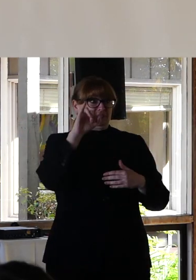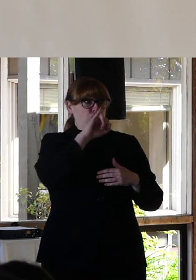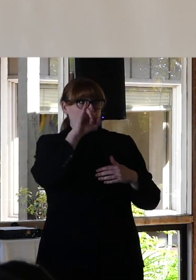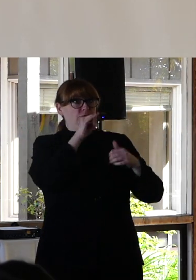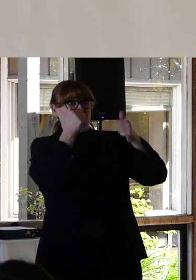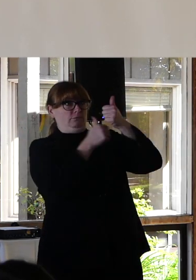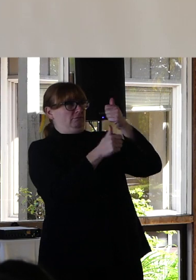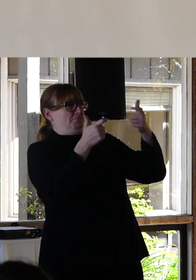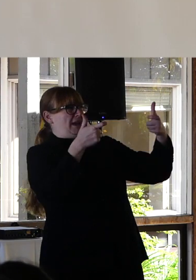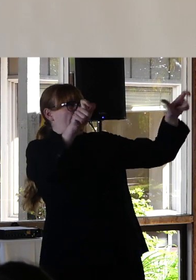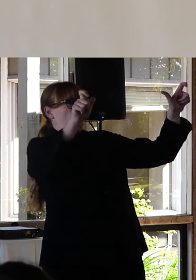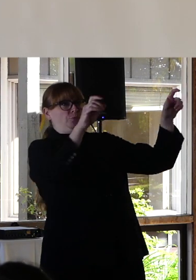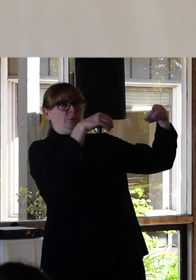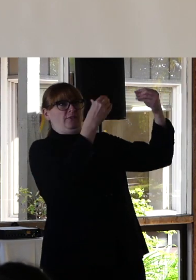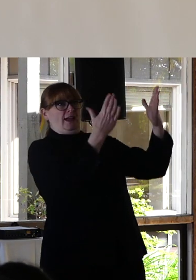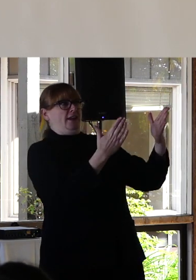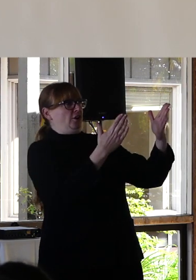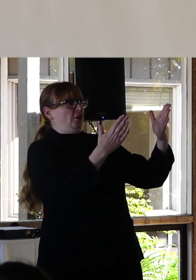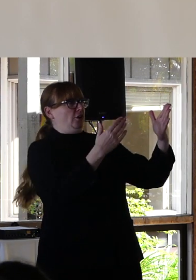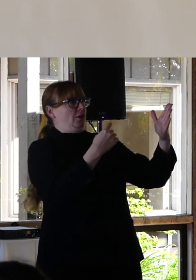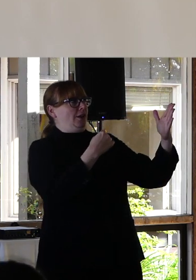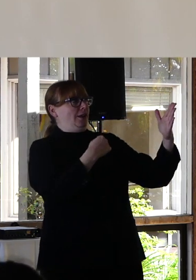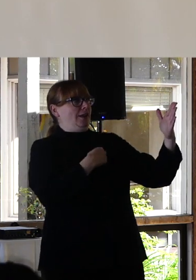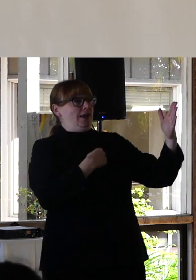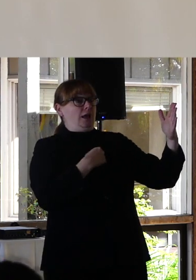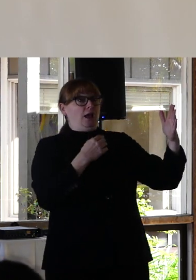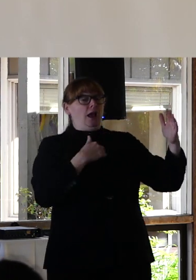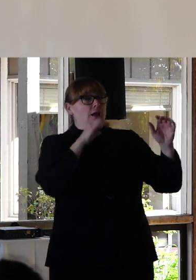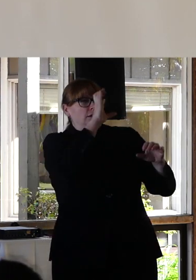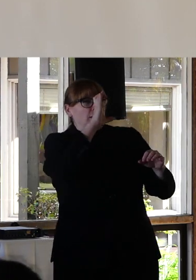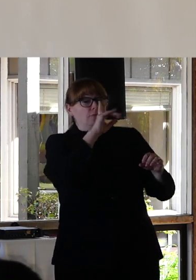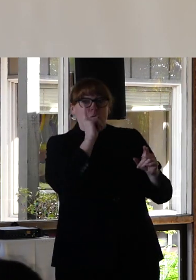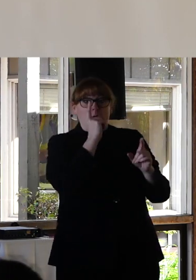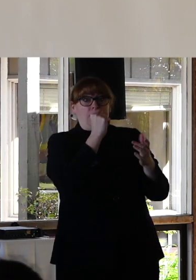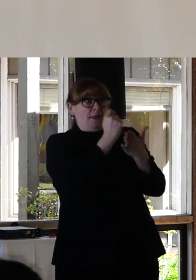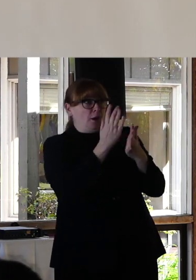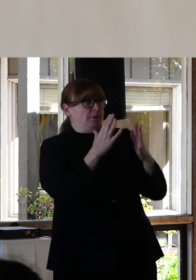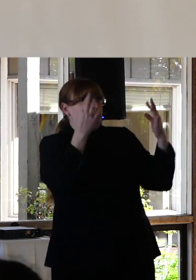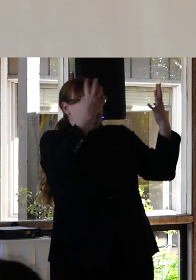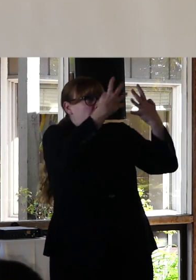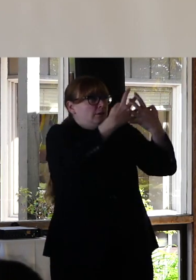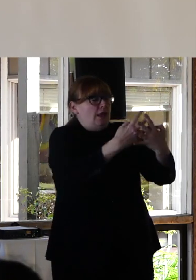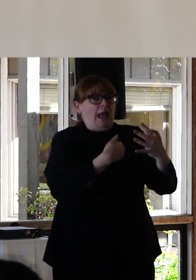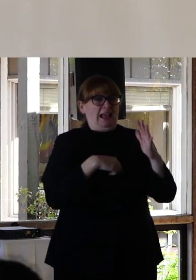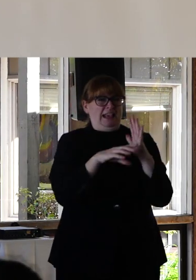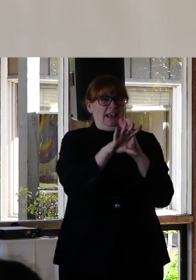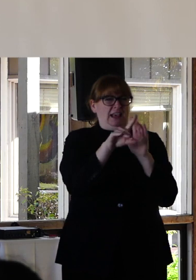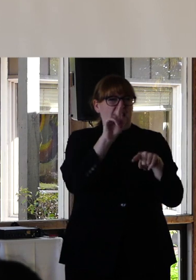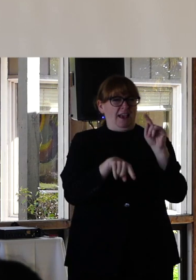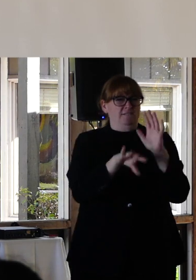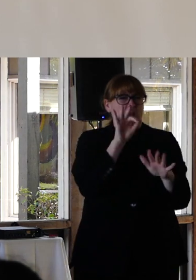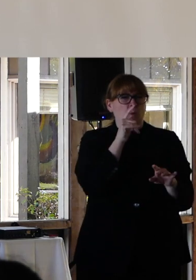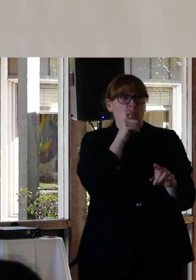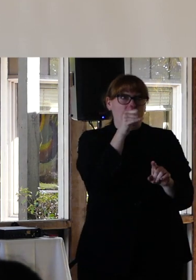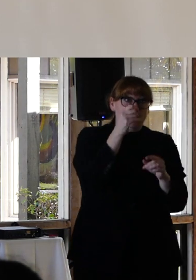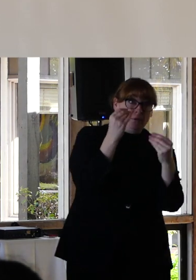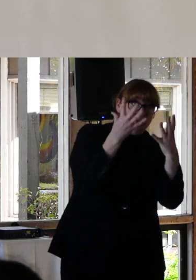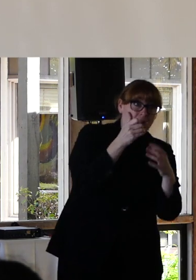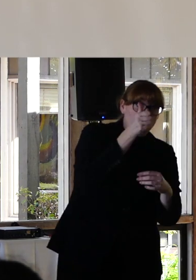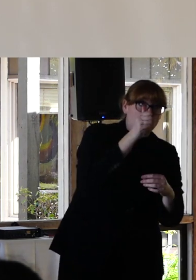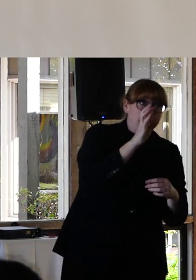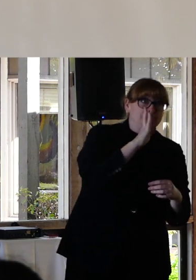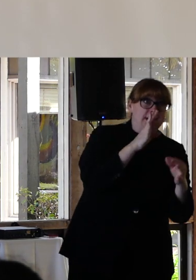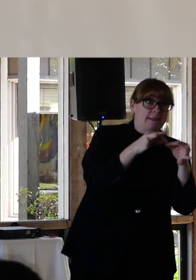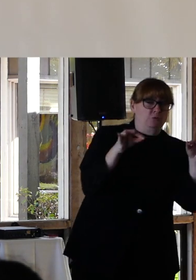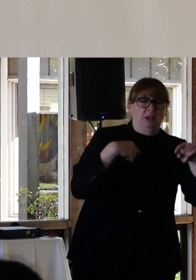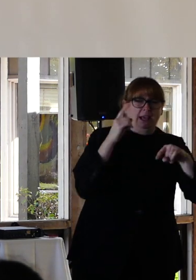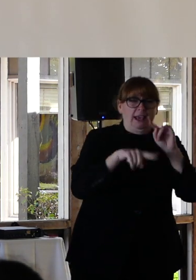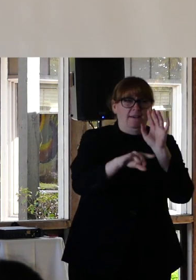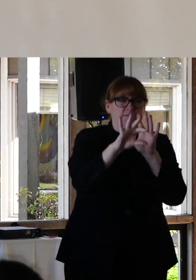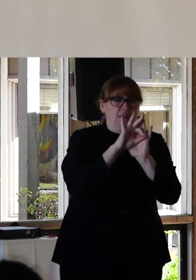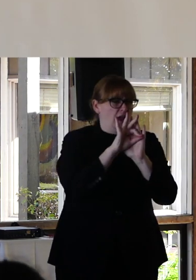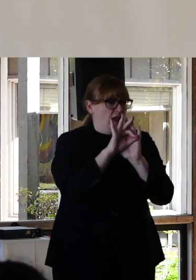I cannot filter the results by the language the provider speaks.